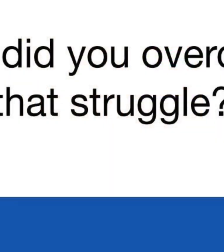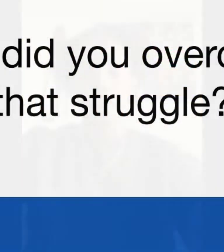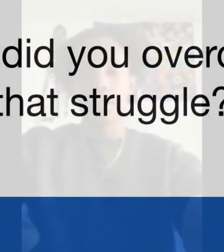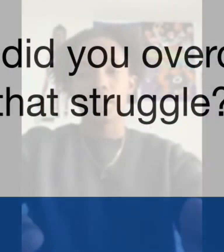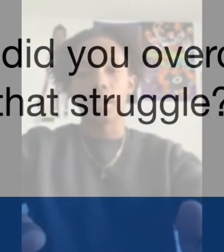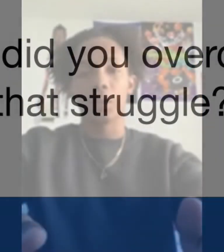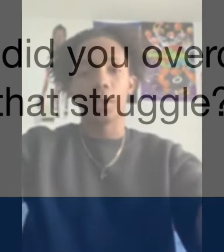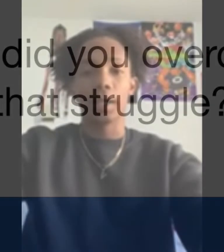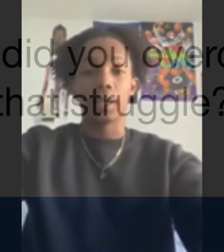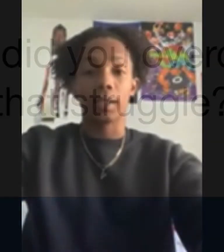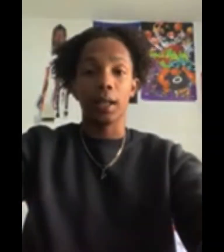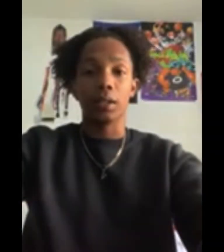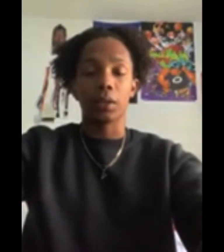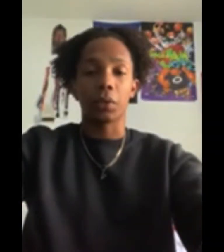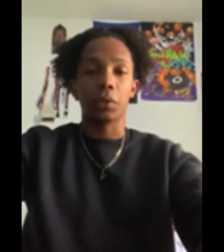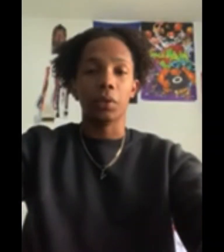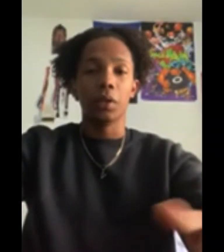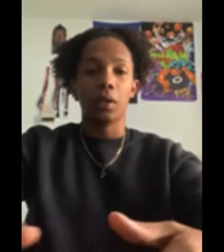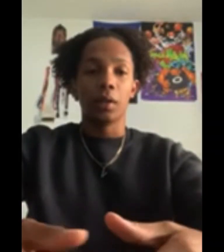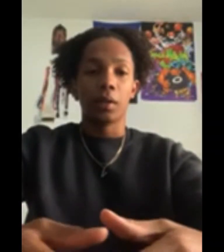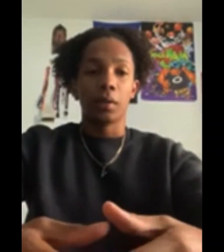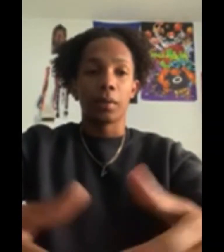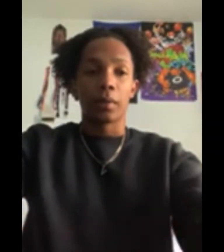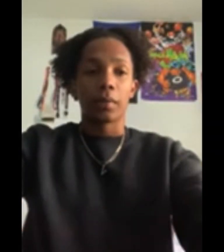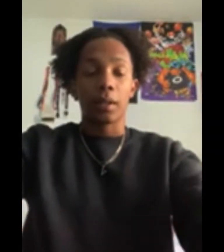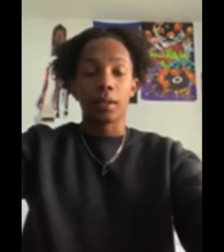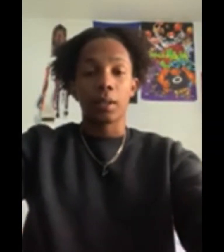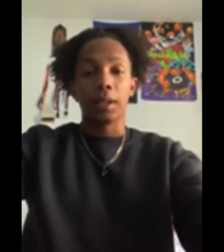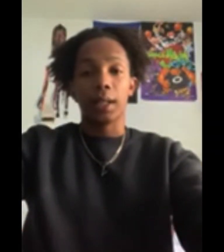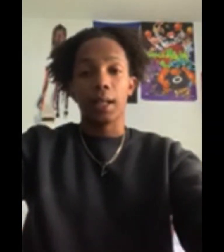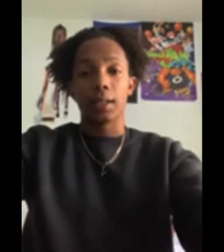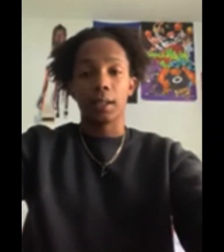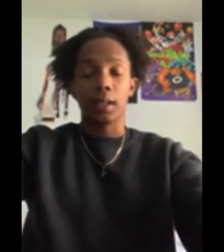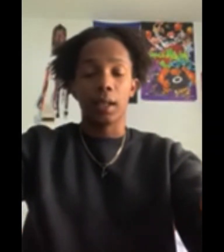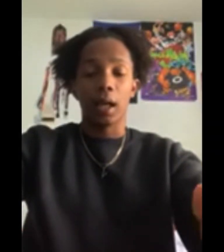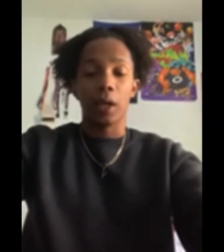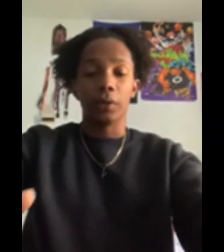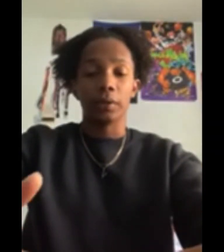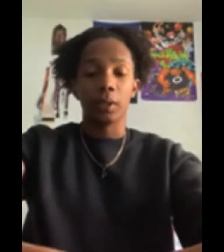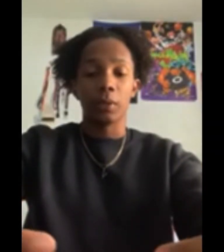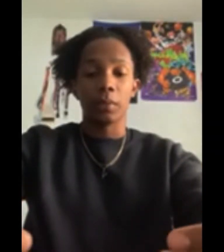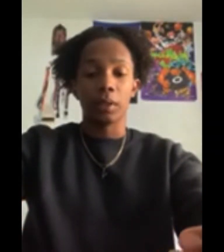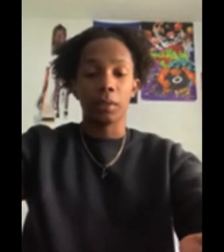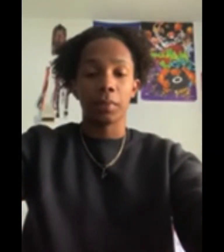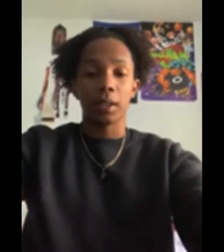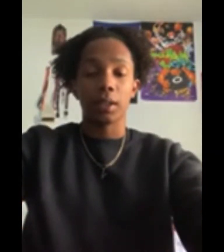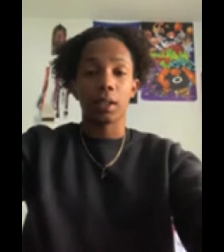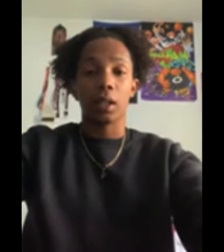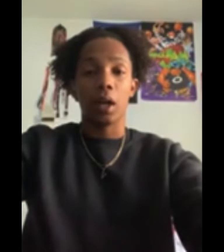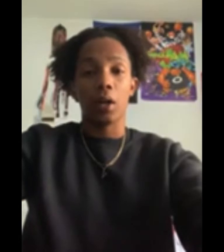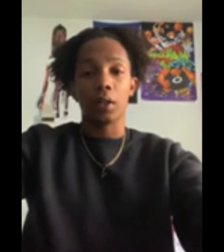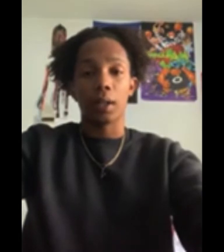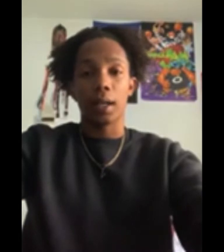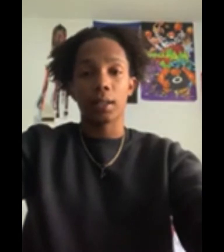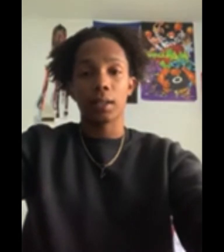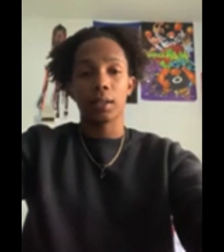[Victor] When I got to high school, thanks to Ms. Allyson, I was able to be placed in honor classes.